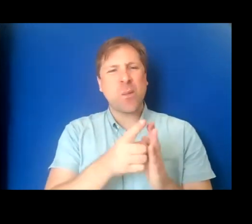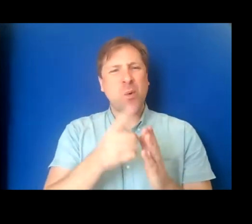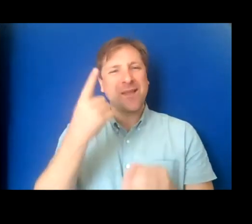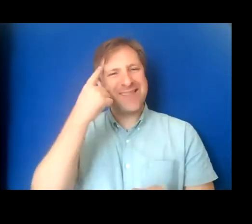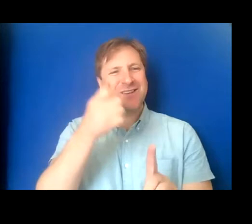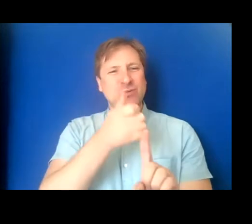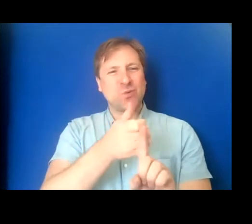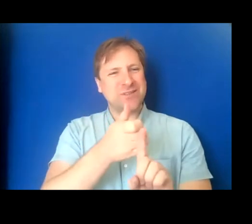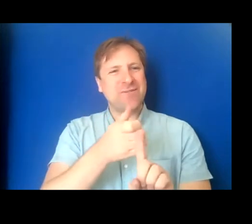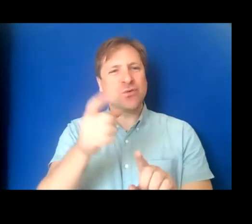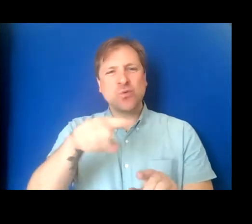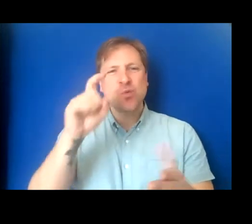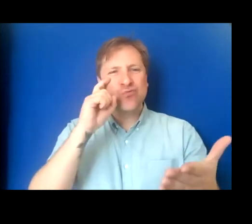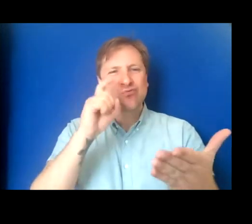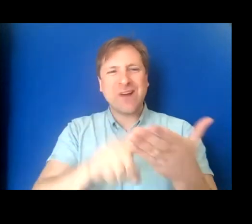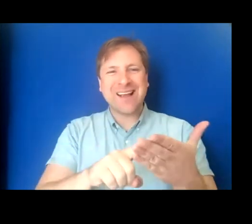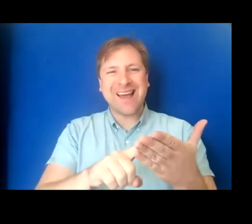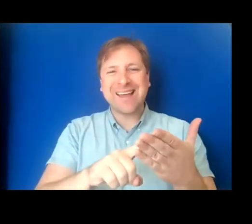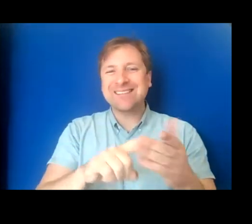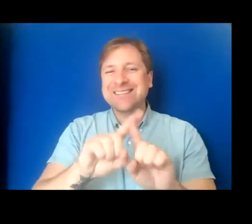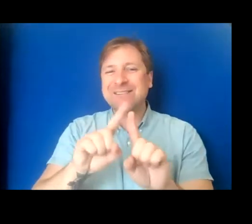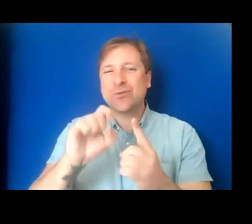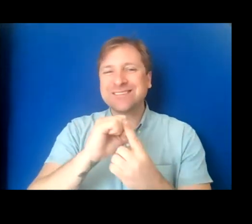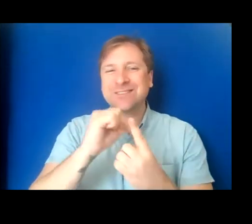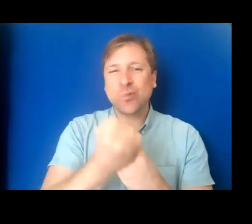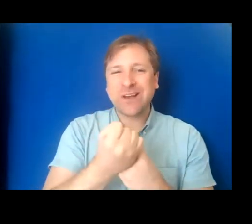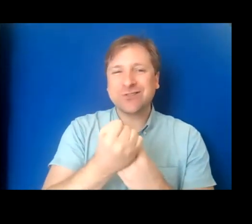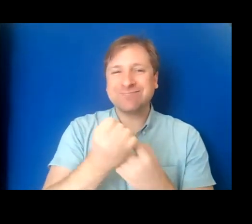do you recognize any of these situations, do they seem familiar to you?